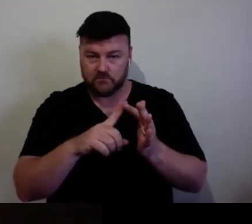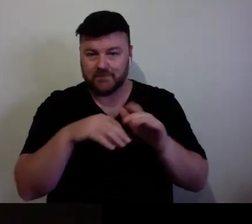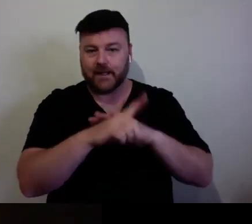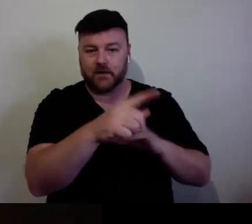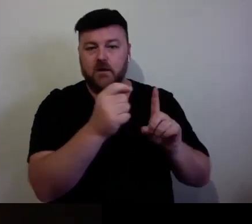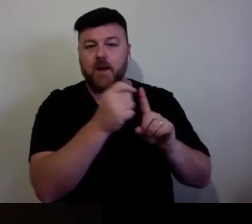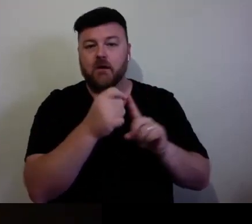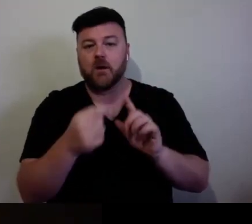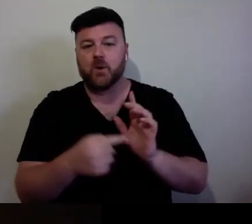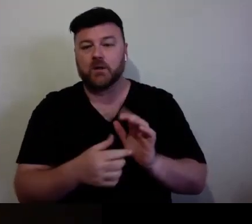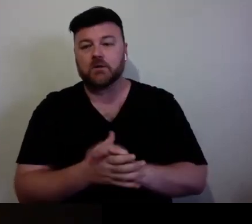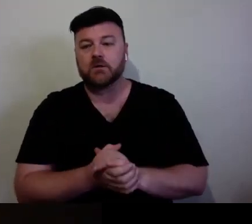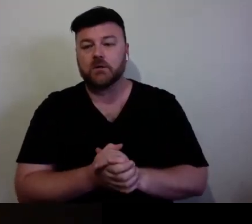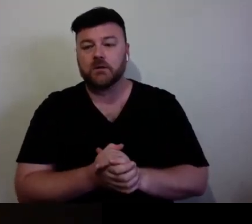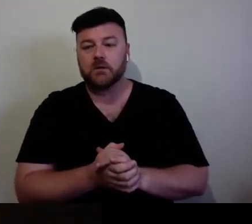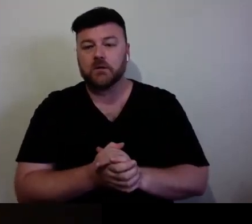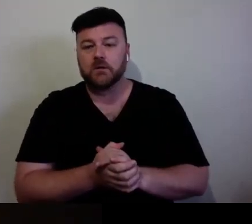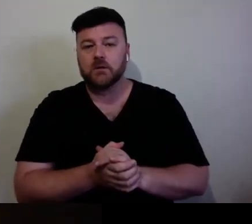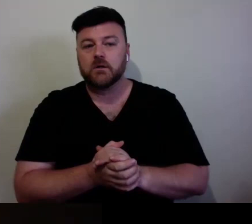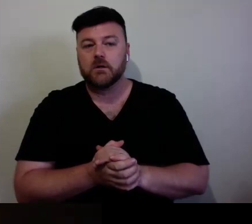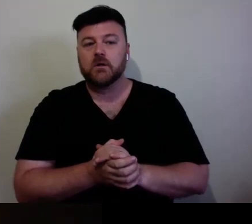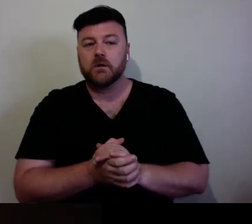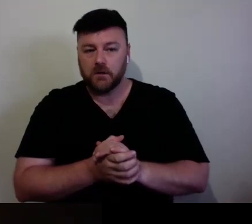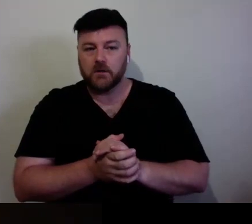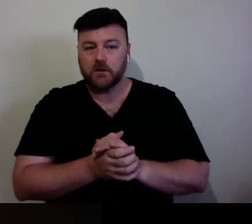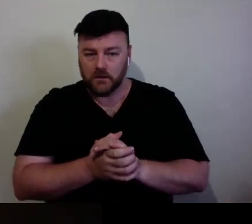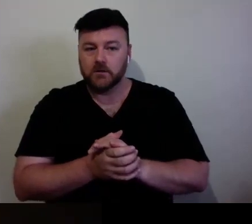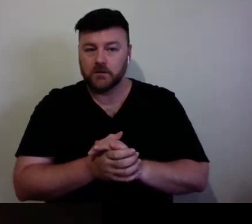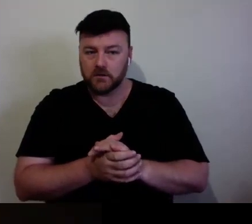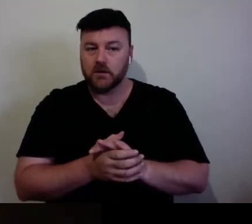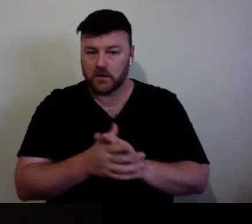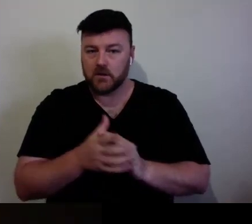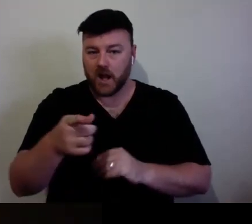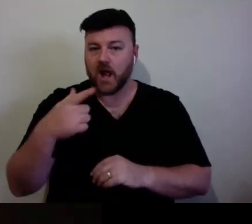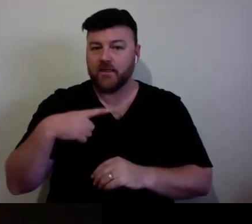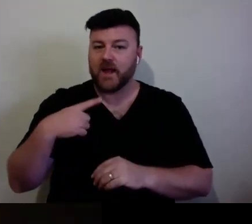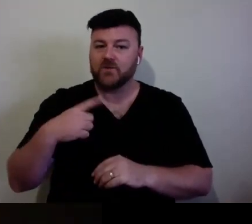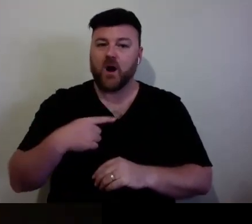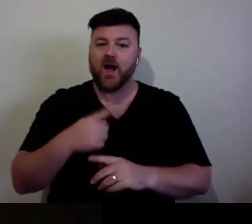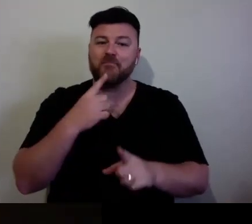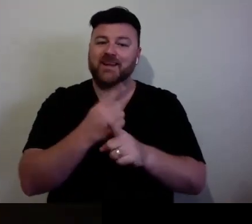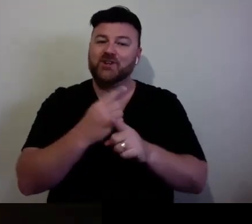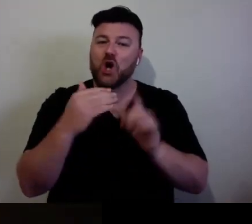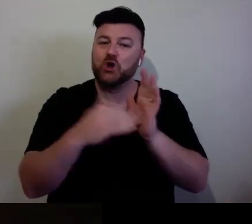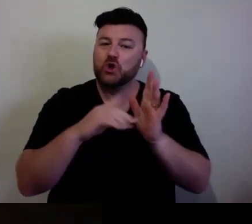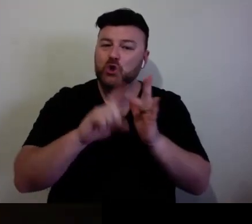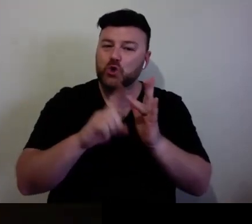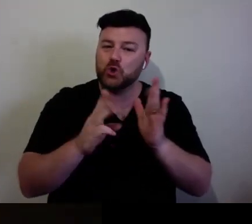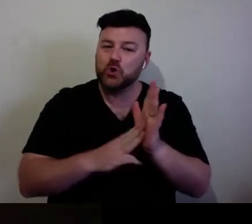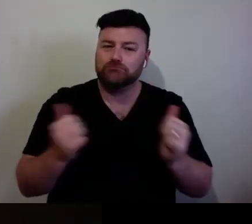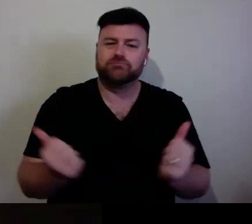And it is - it is why I mentioned Zoom being accessible, because - you know, people are saying we won't use that.